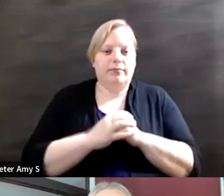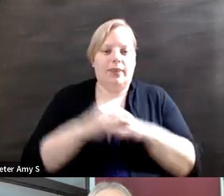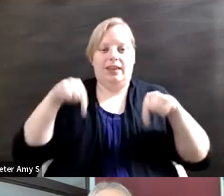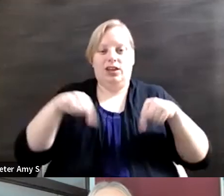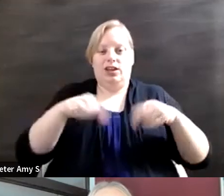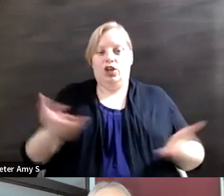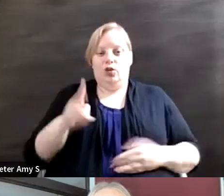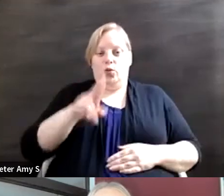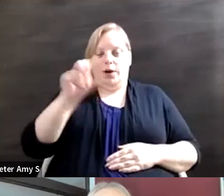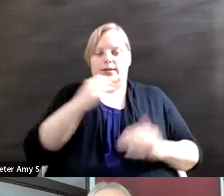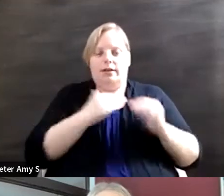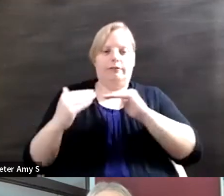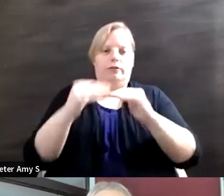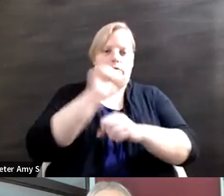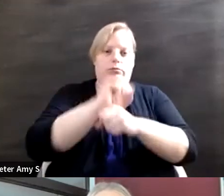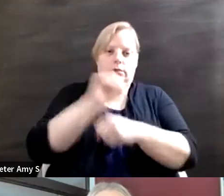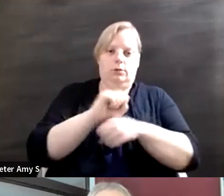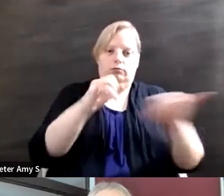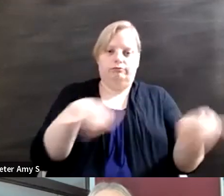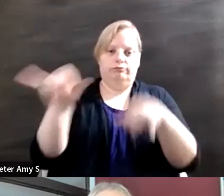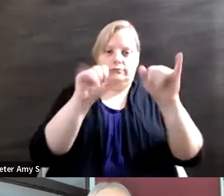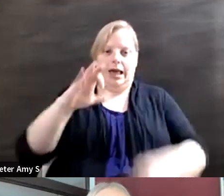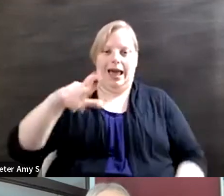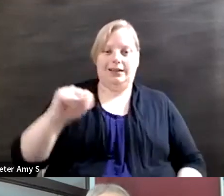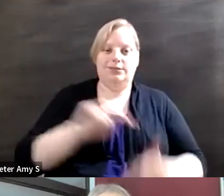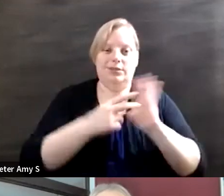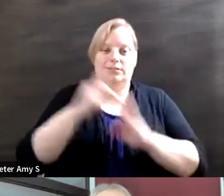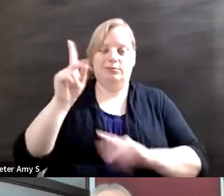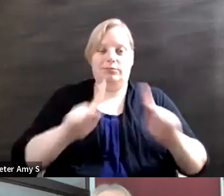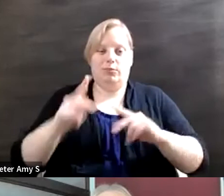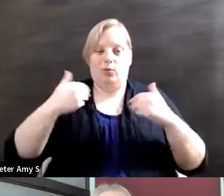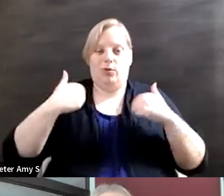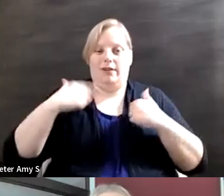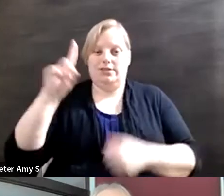Labor Standards Act which allows companies to pay disabled workers at half of the minimum wage um